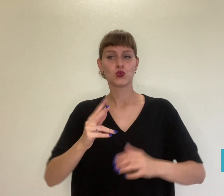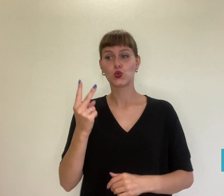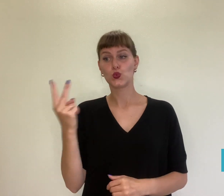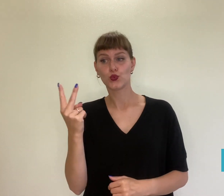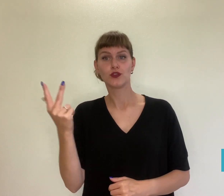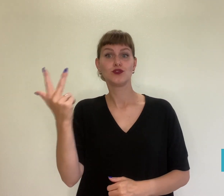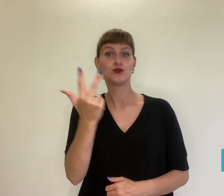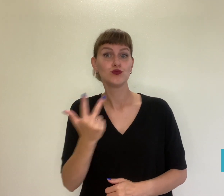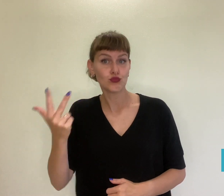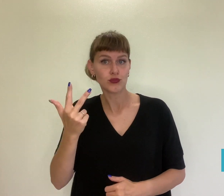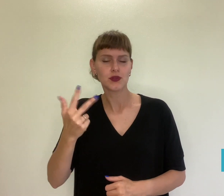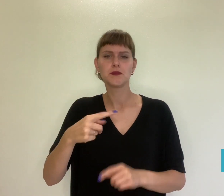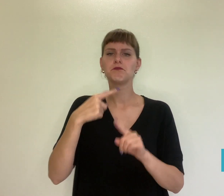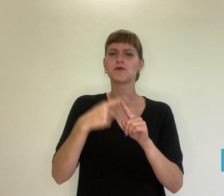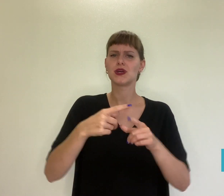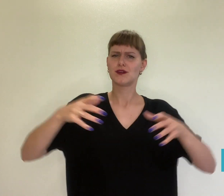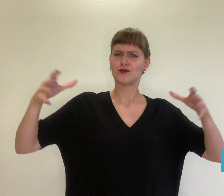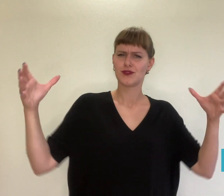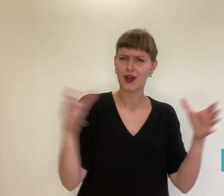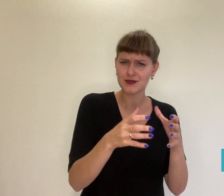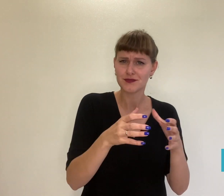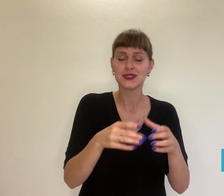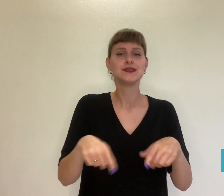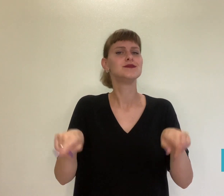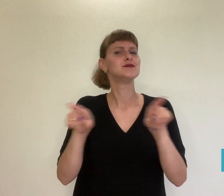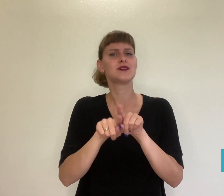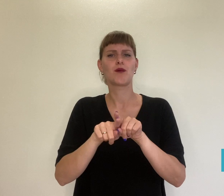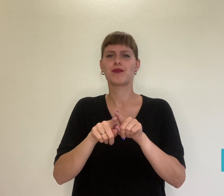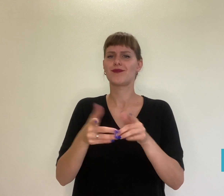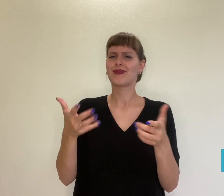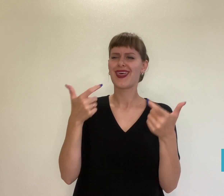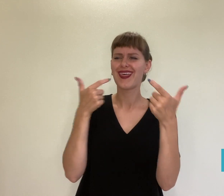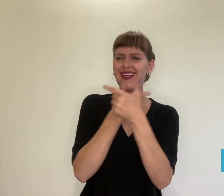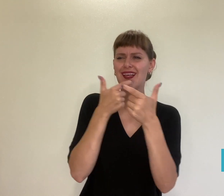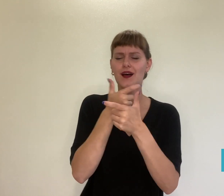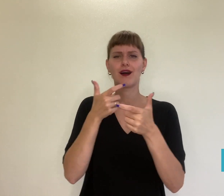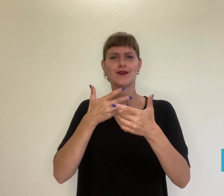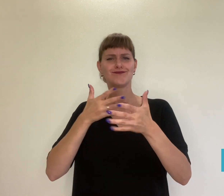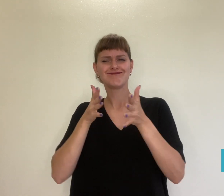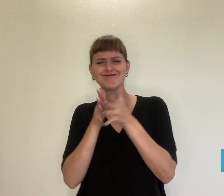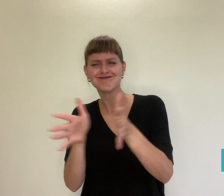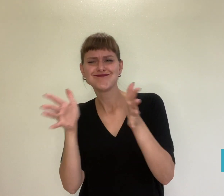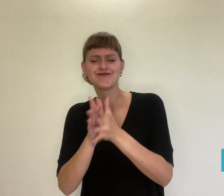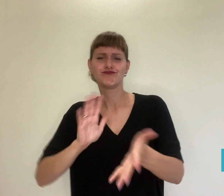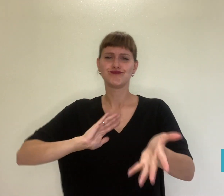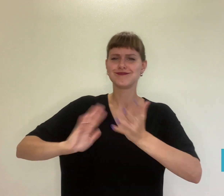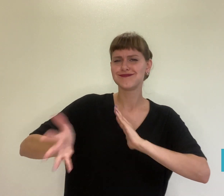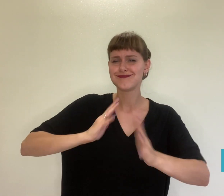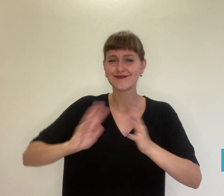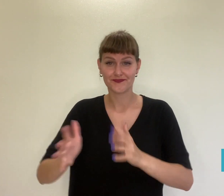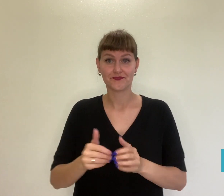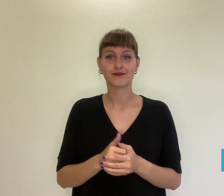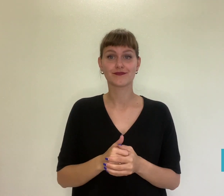ensemble, jokes, and story-telling. For the Russian participants,